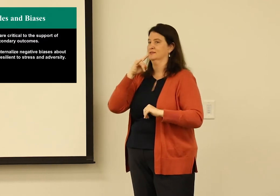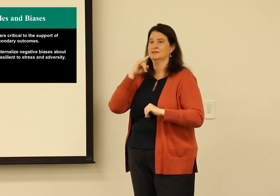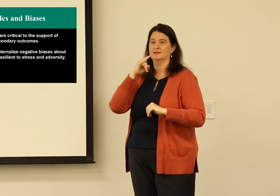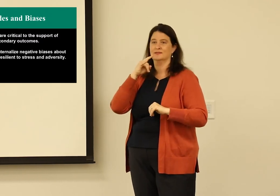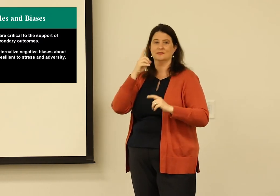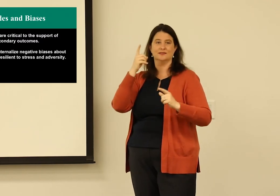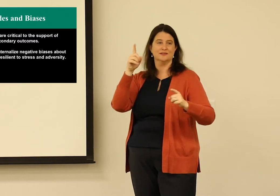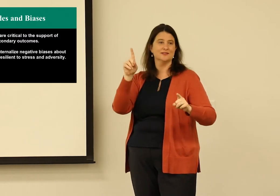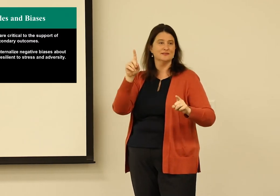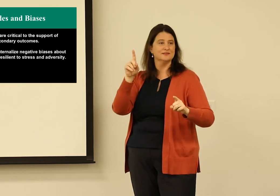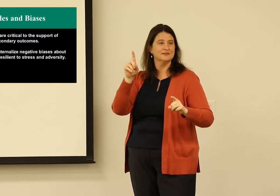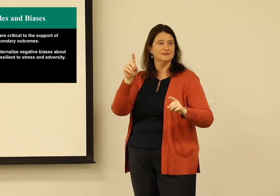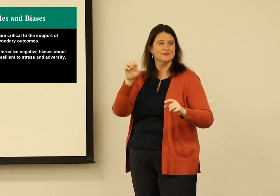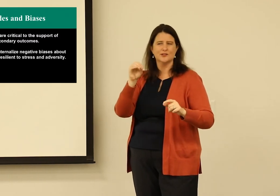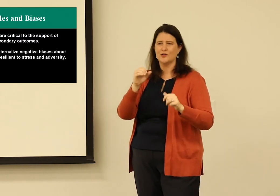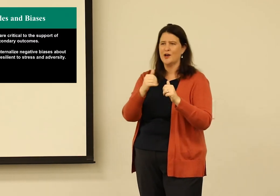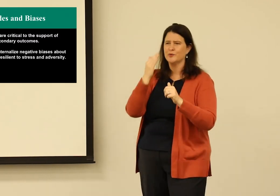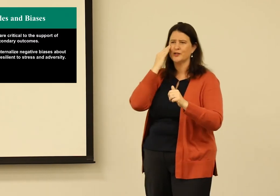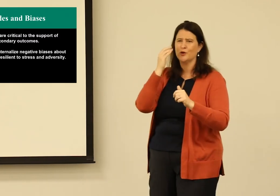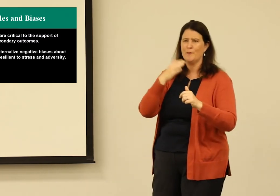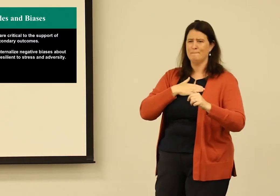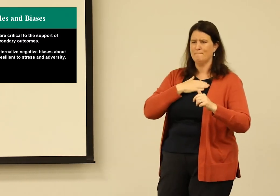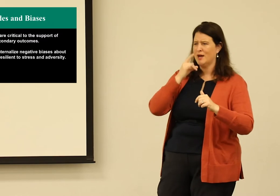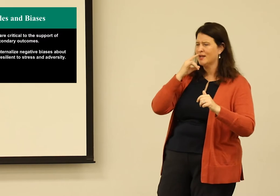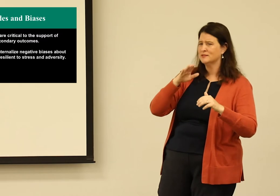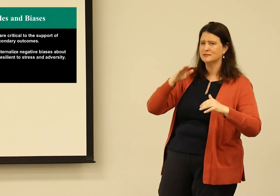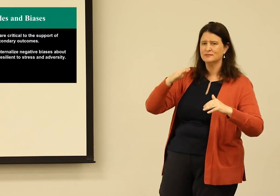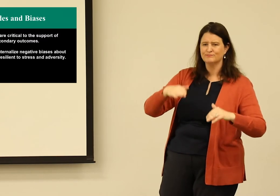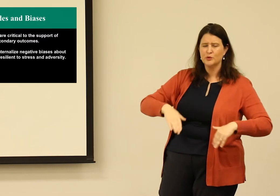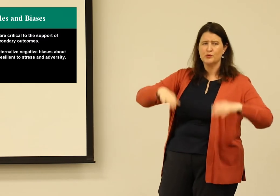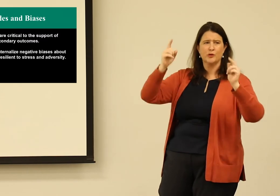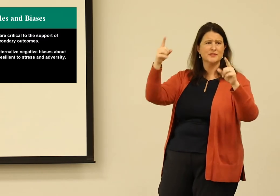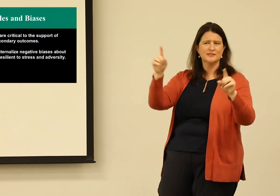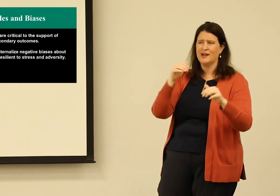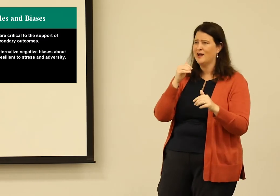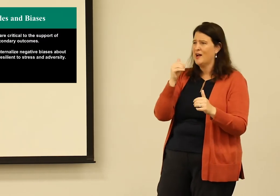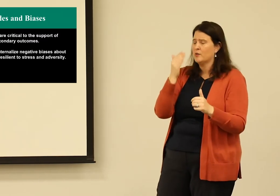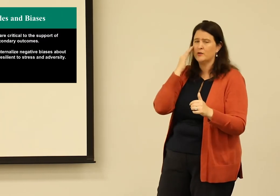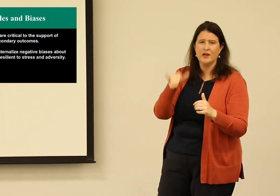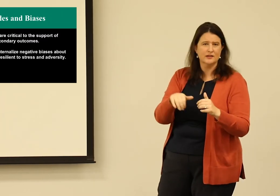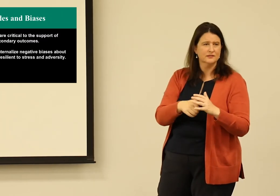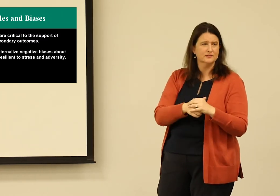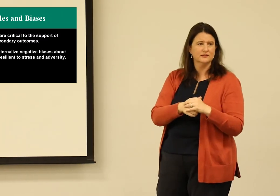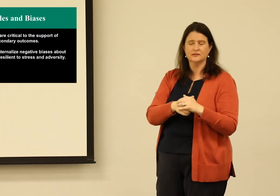a role model or doesn't know how to be a model for success for their children, how is it that they know